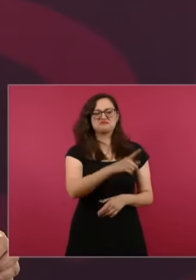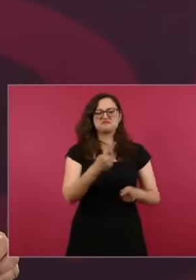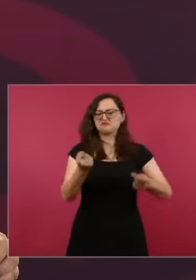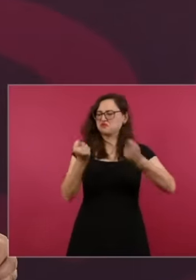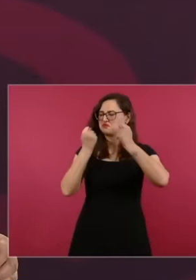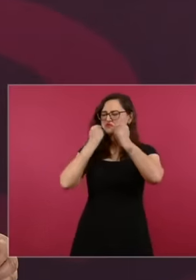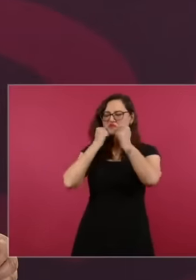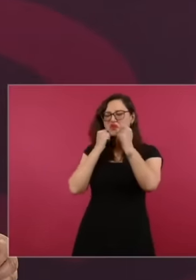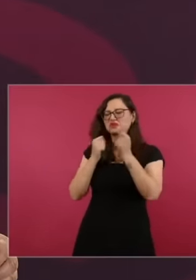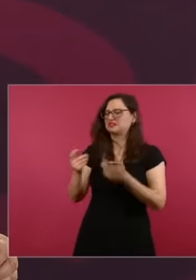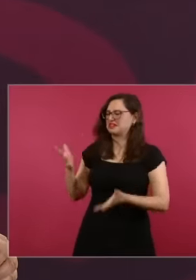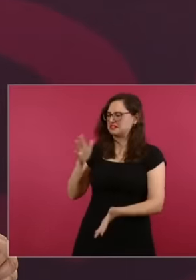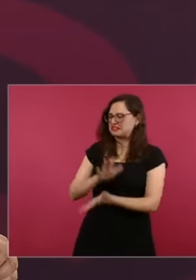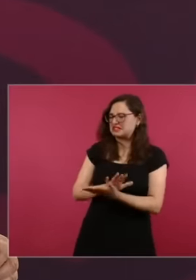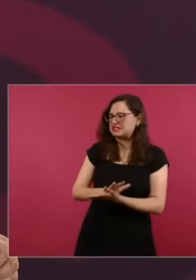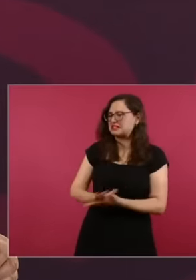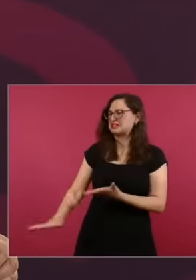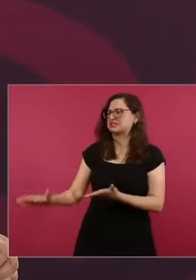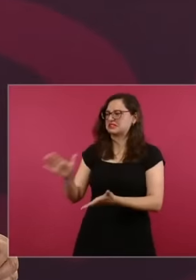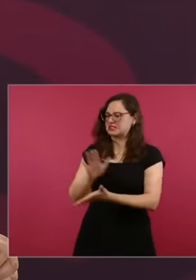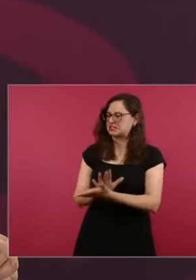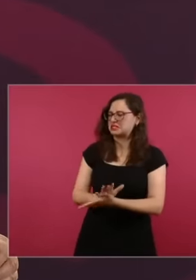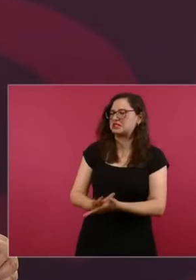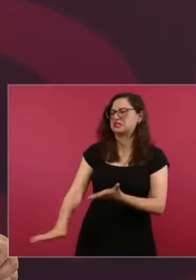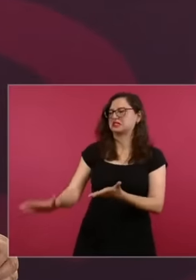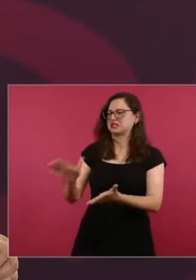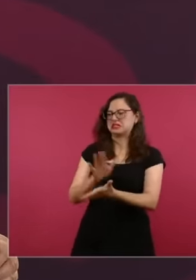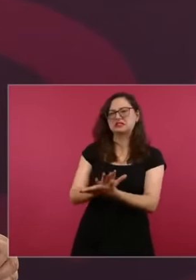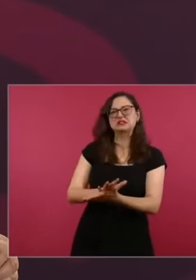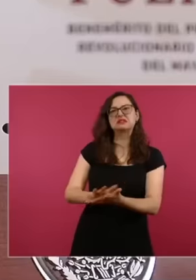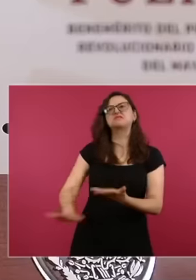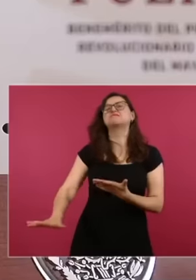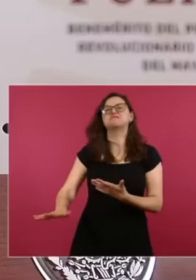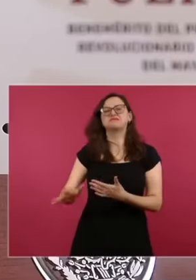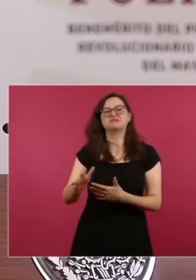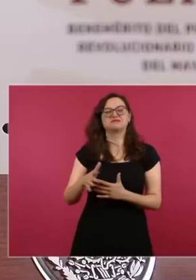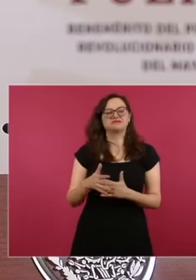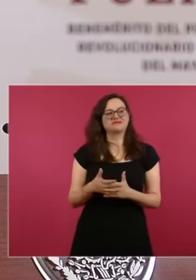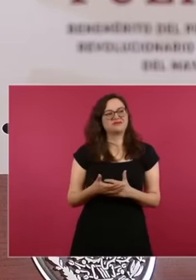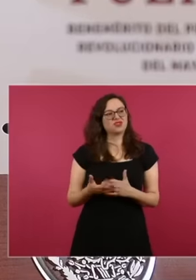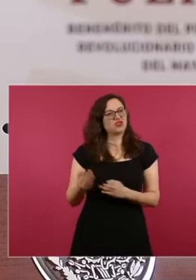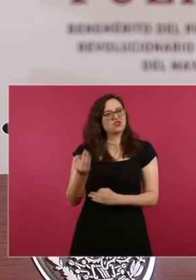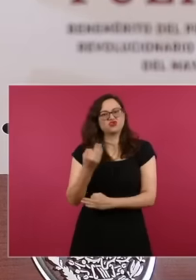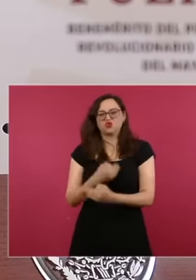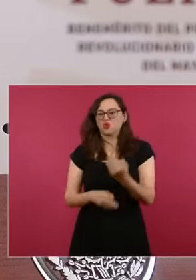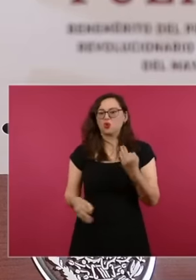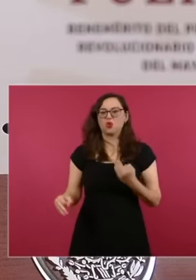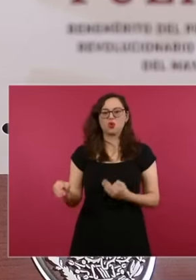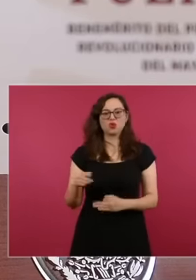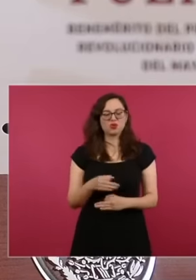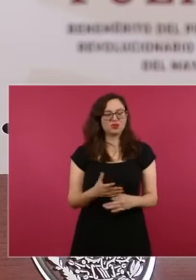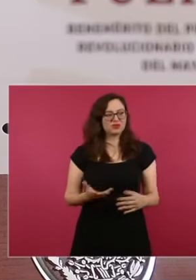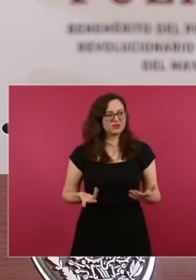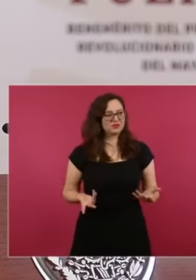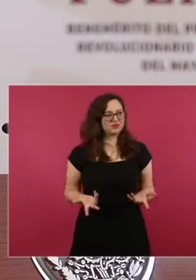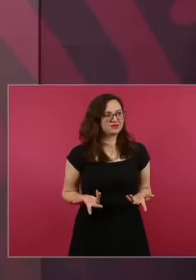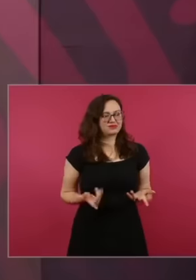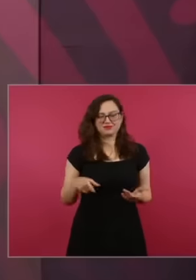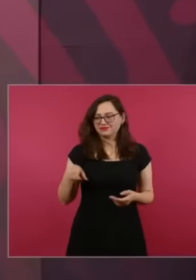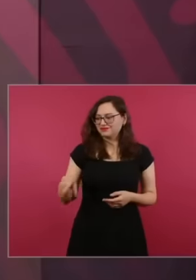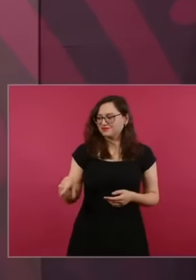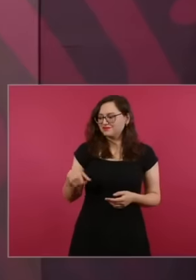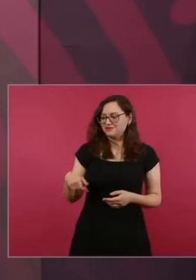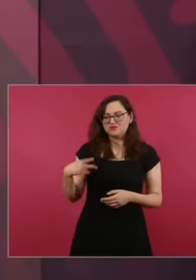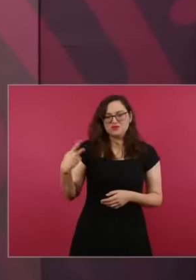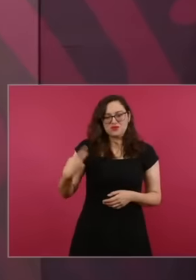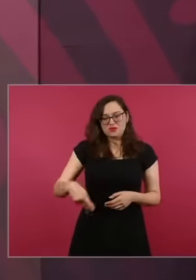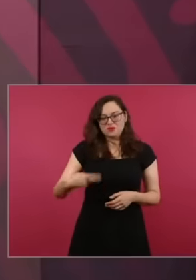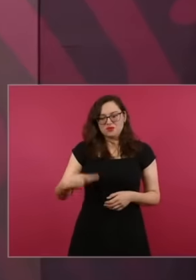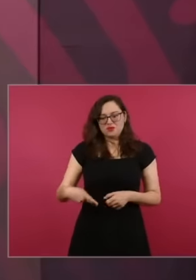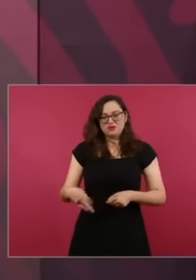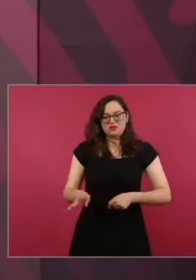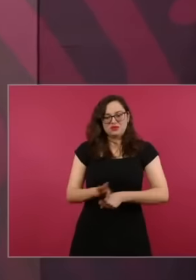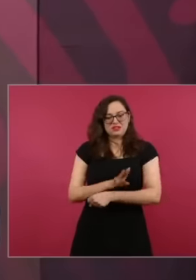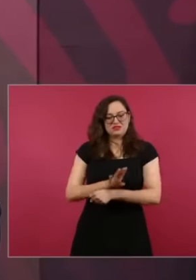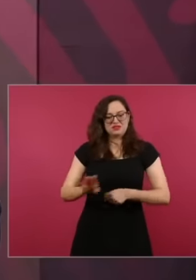the goose that laid the golden eggs. They were twisting